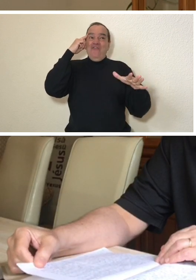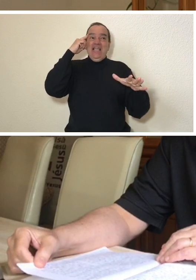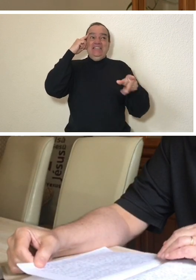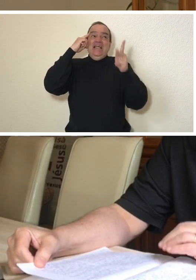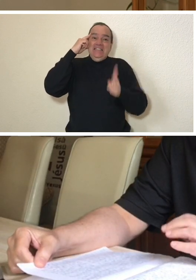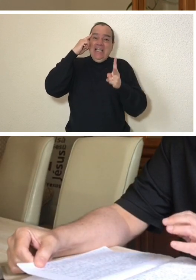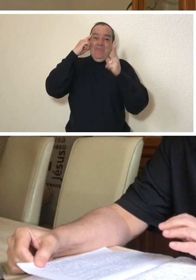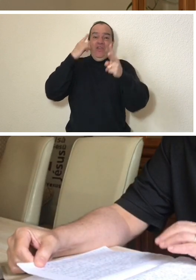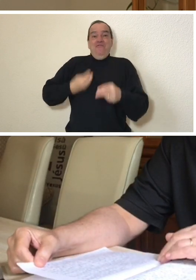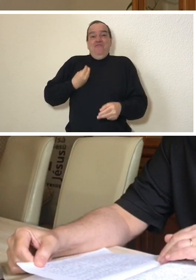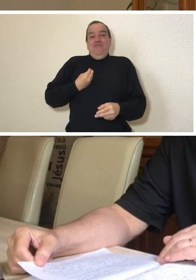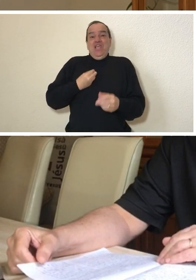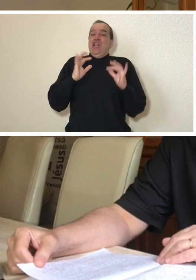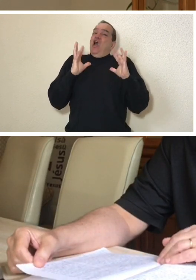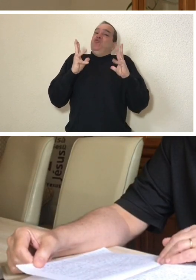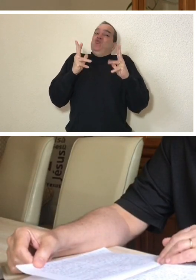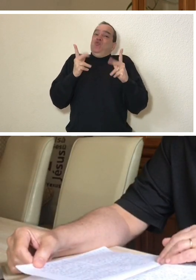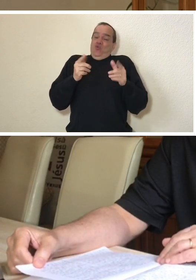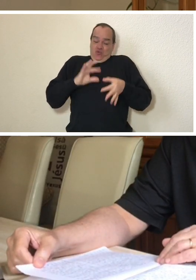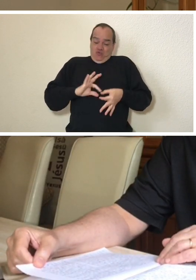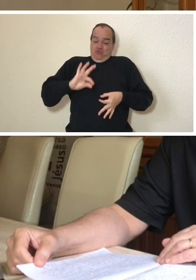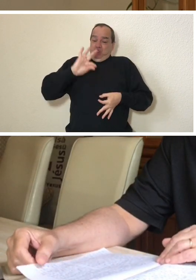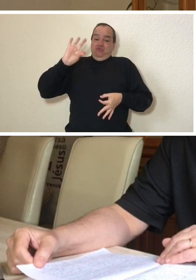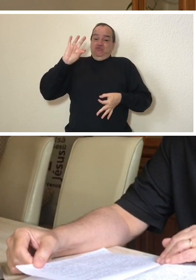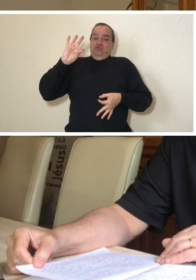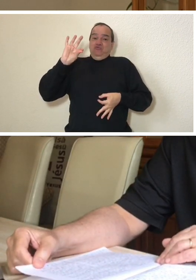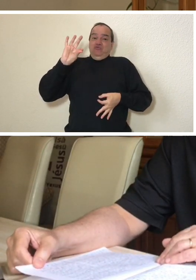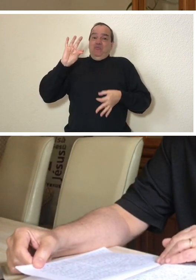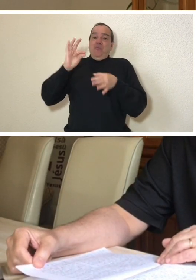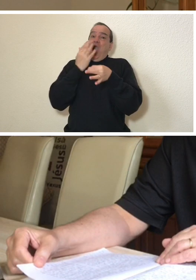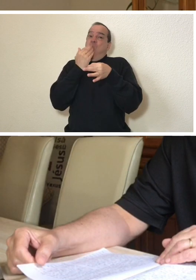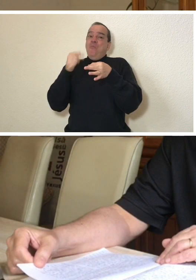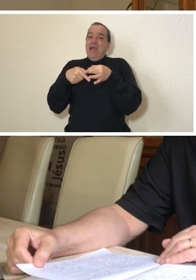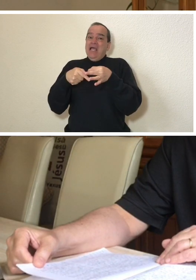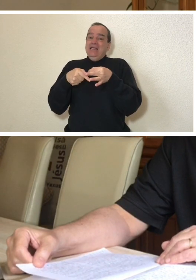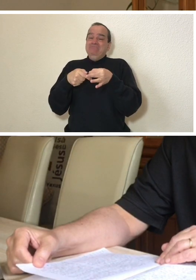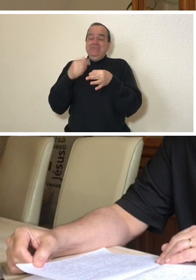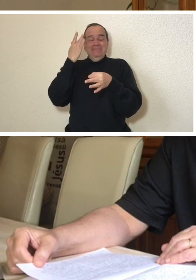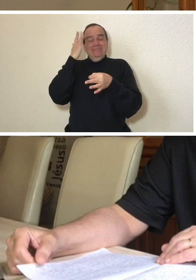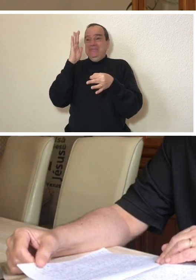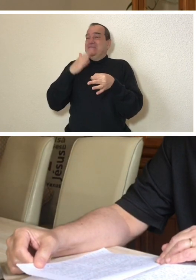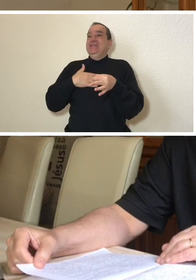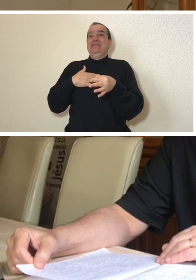possibility of having to use that tube for the rest of my life.